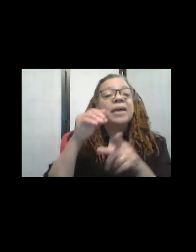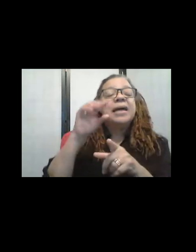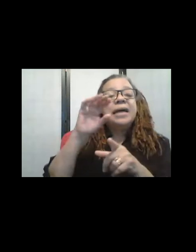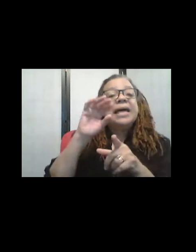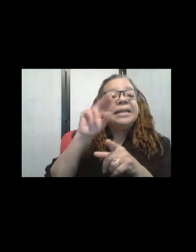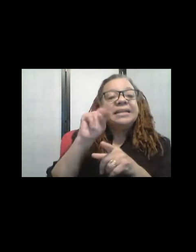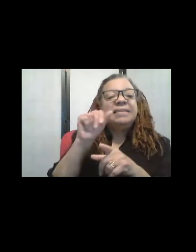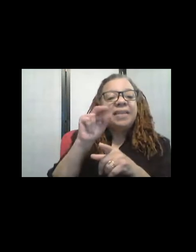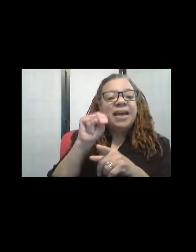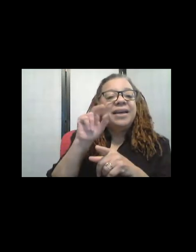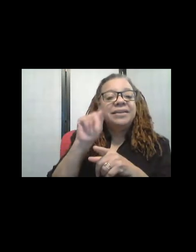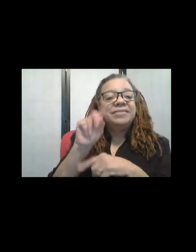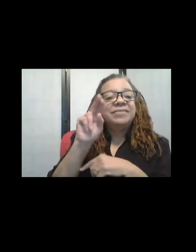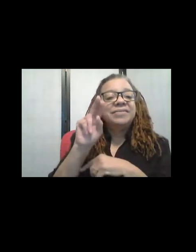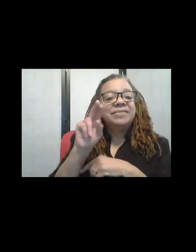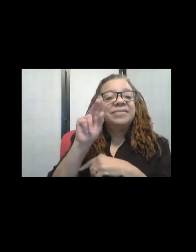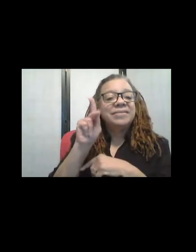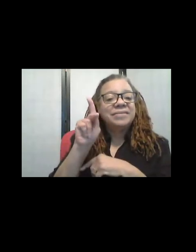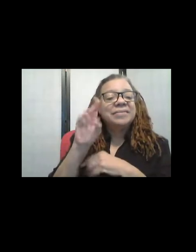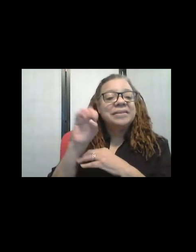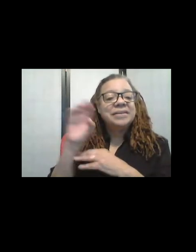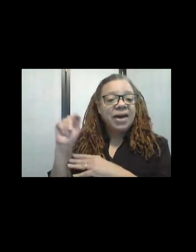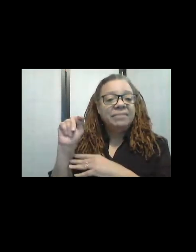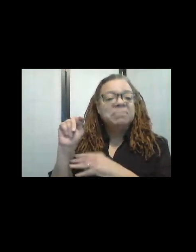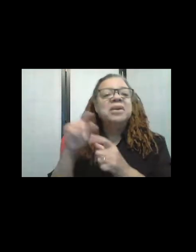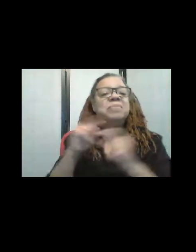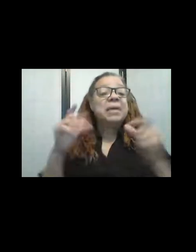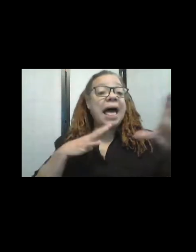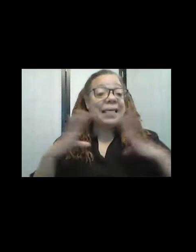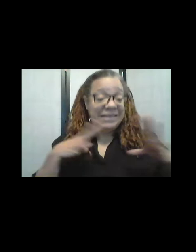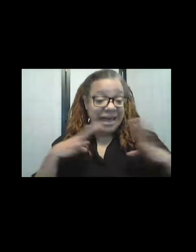Um, and for the big holidays, for daffodil, there's a daffodil wreath.